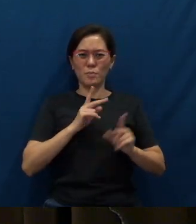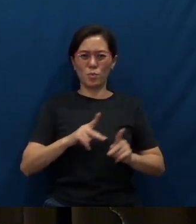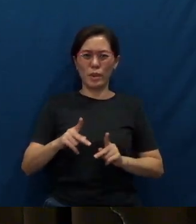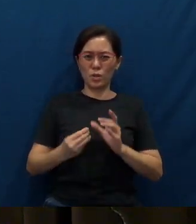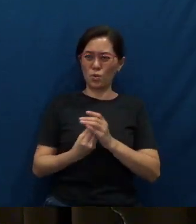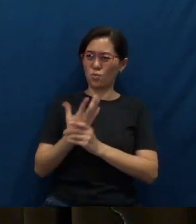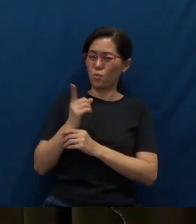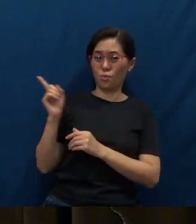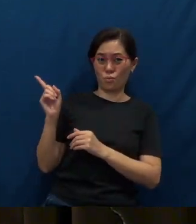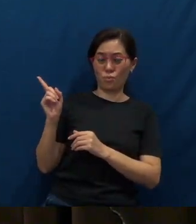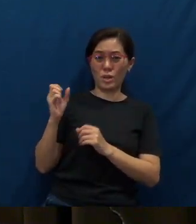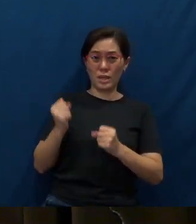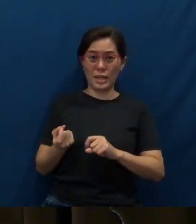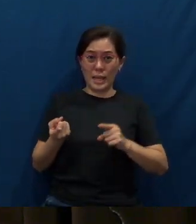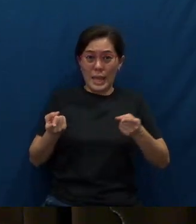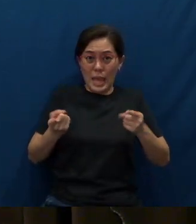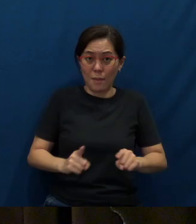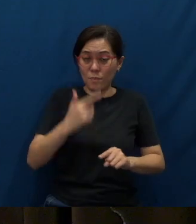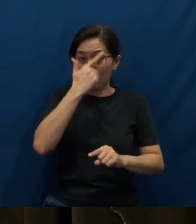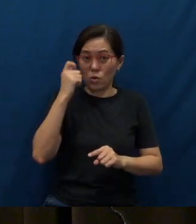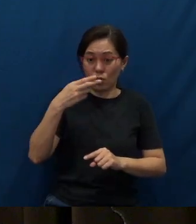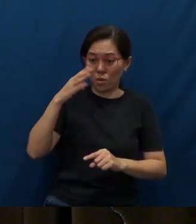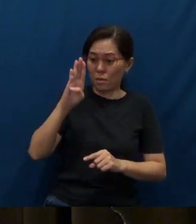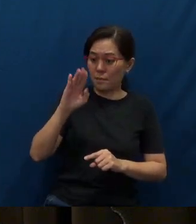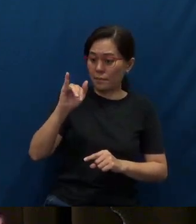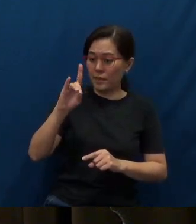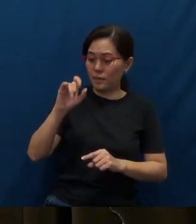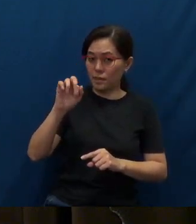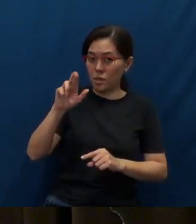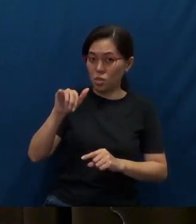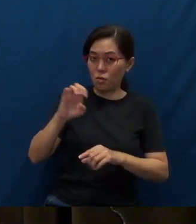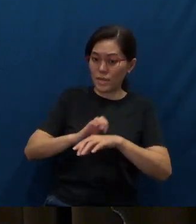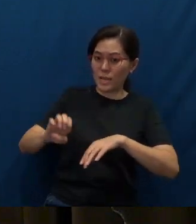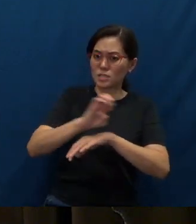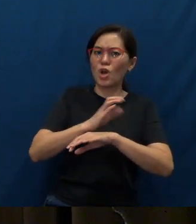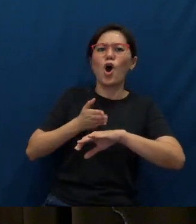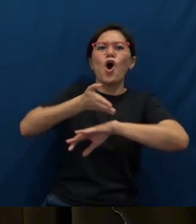come from the Bidadari estate just across the road?